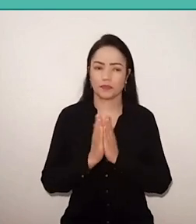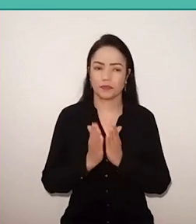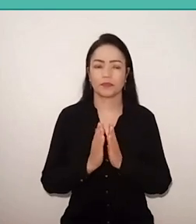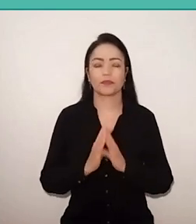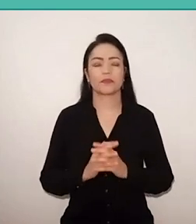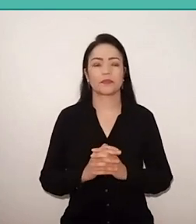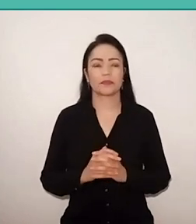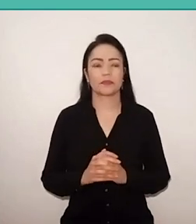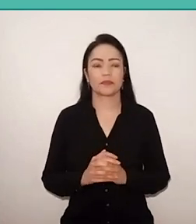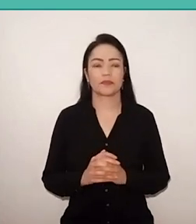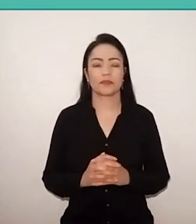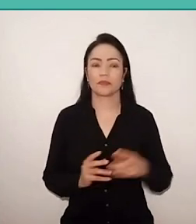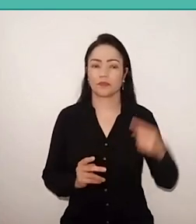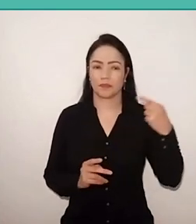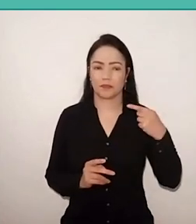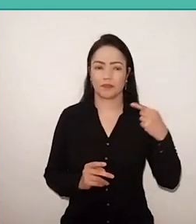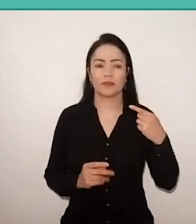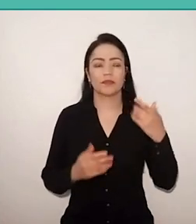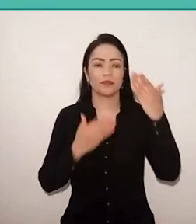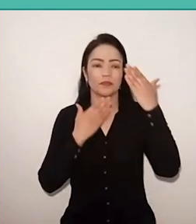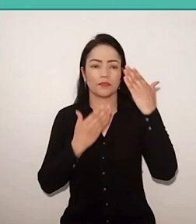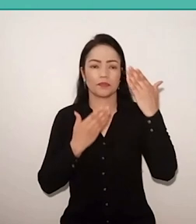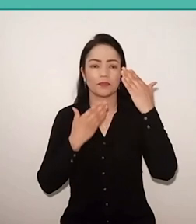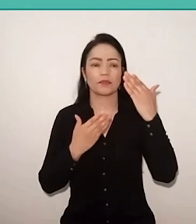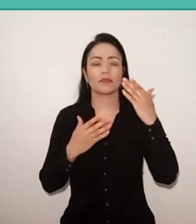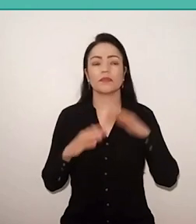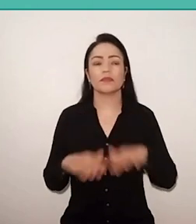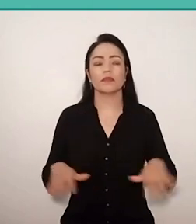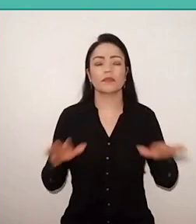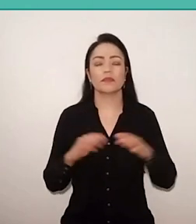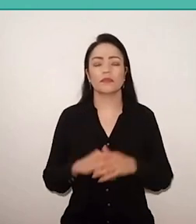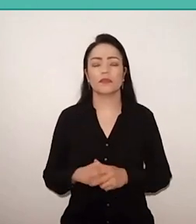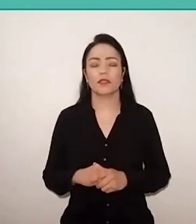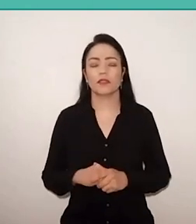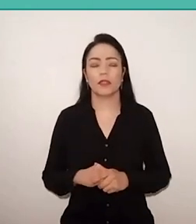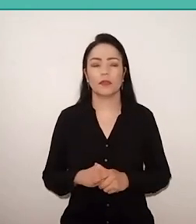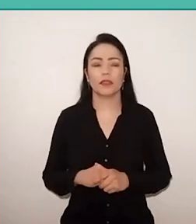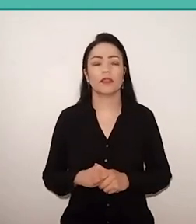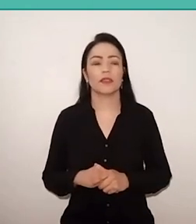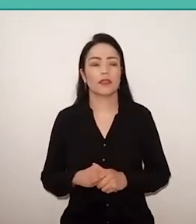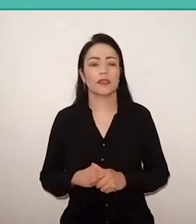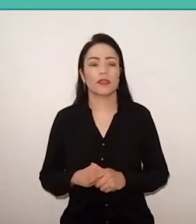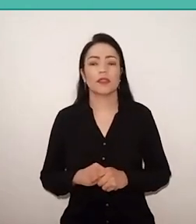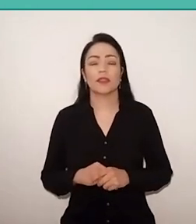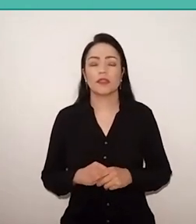In the first place, I wanted to thank, in a deep and vehement way, .